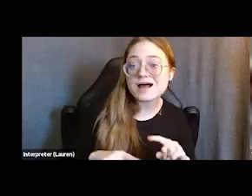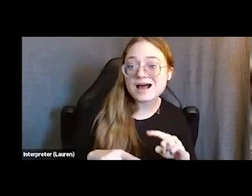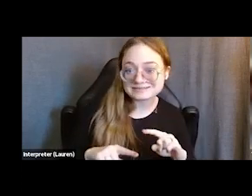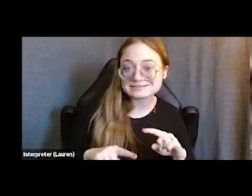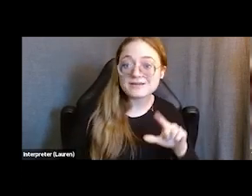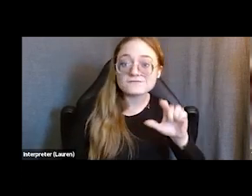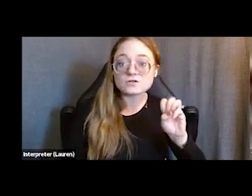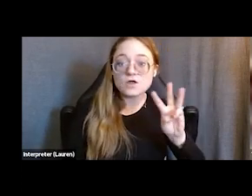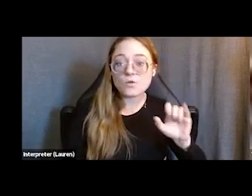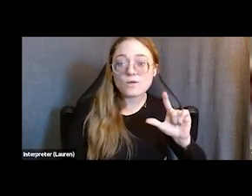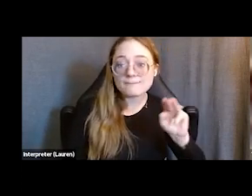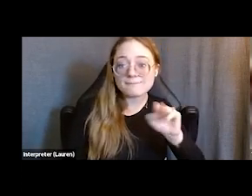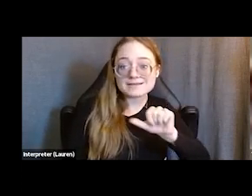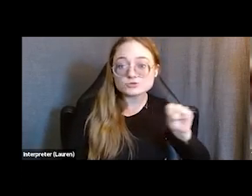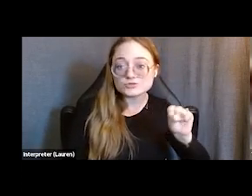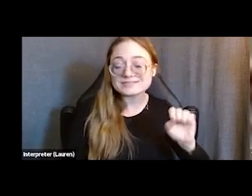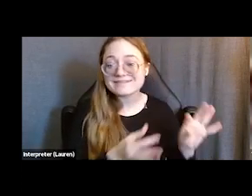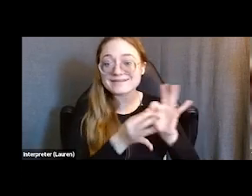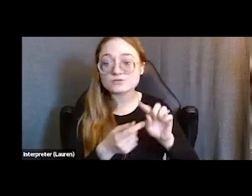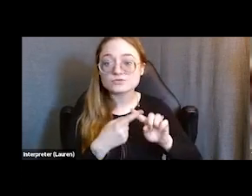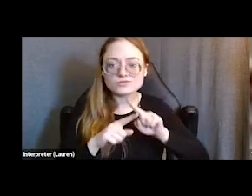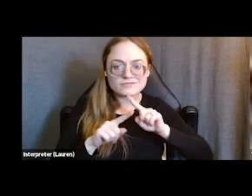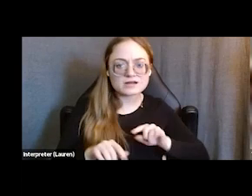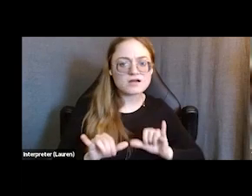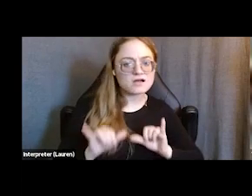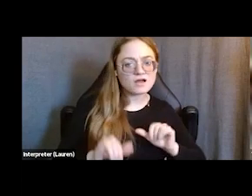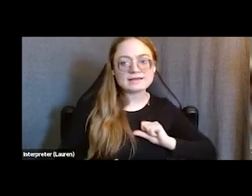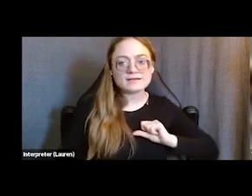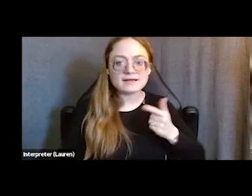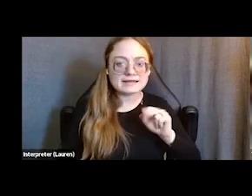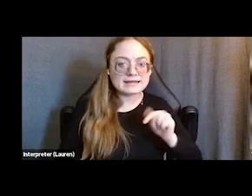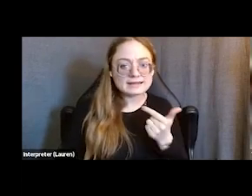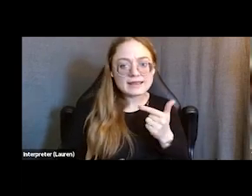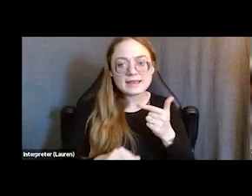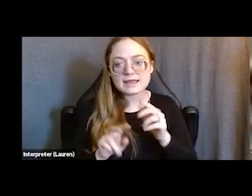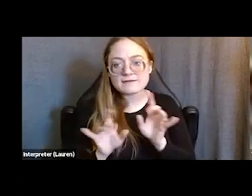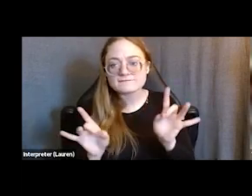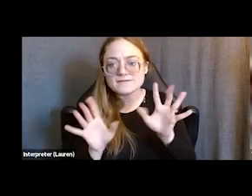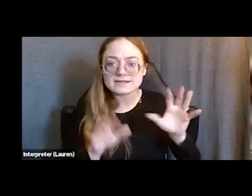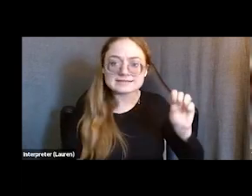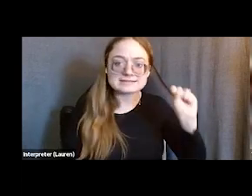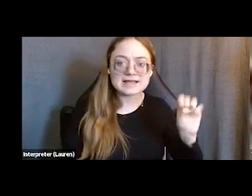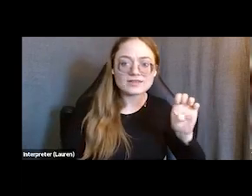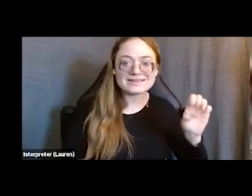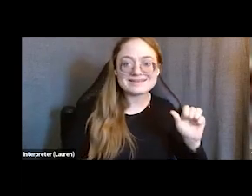in connection in reaction to gang violence here between Southeast Asian and Latino young adults.